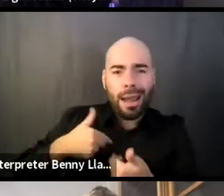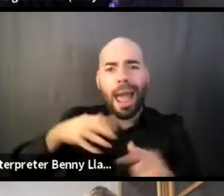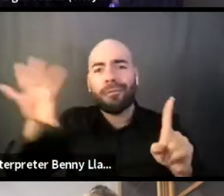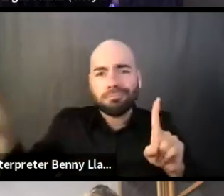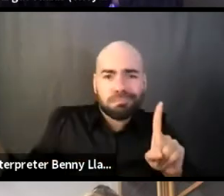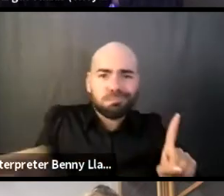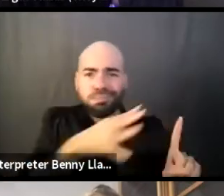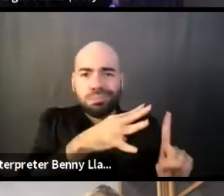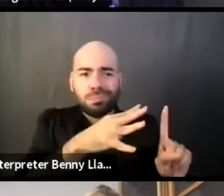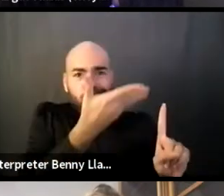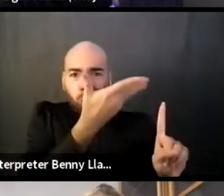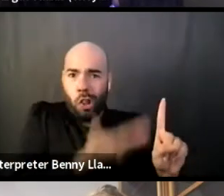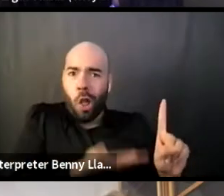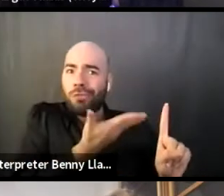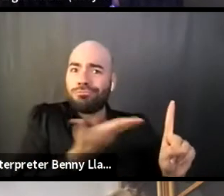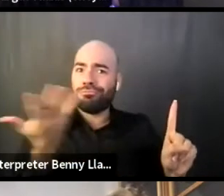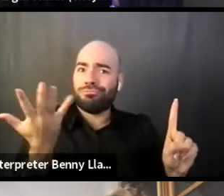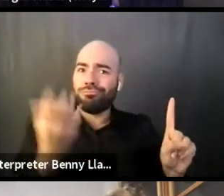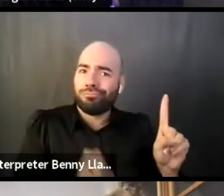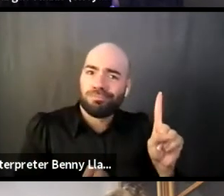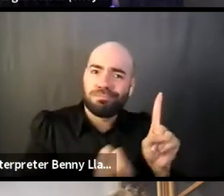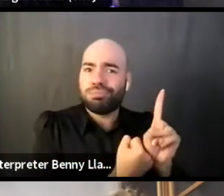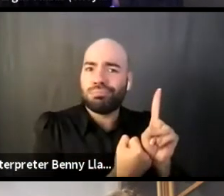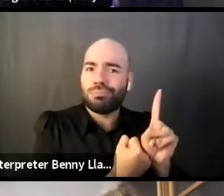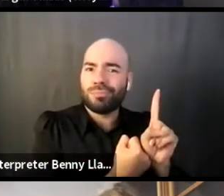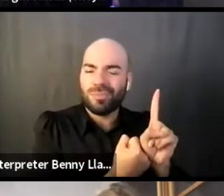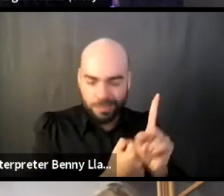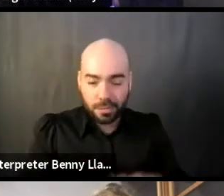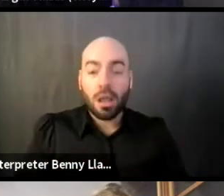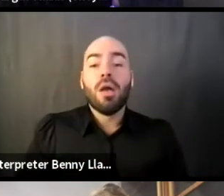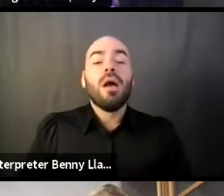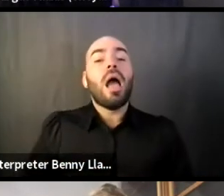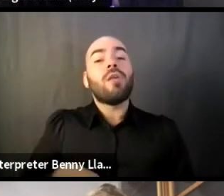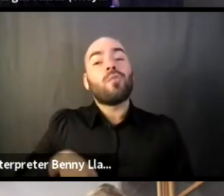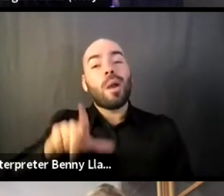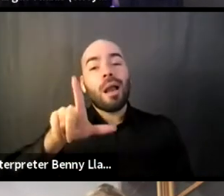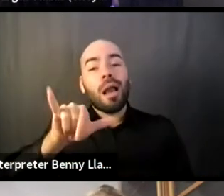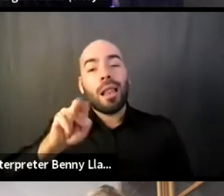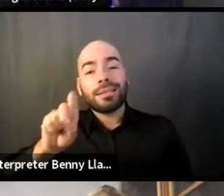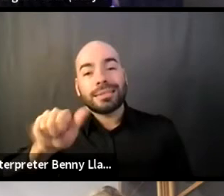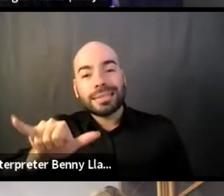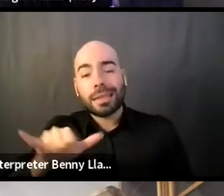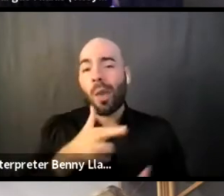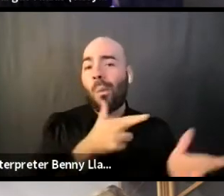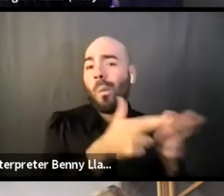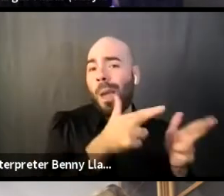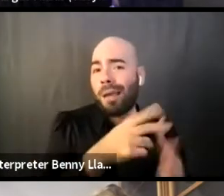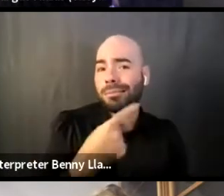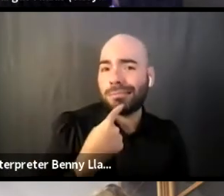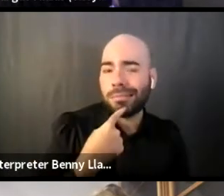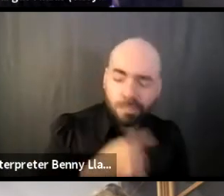to Real's point and to Lyndsay's point, like the strategic choices to potentially put myself